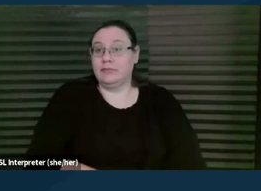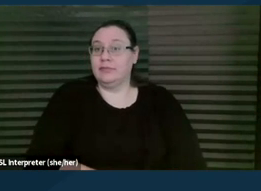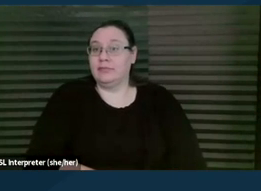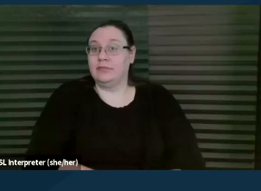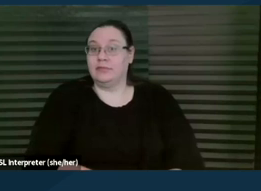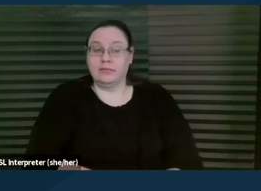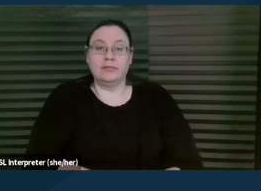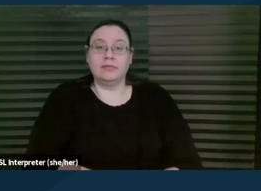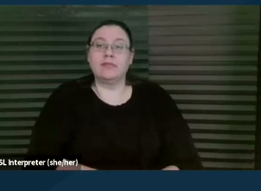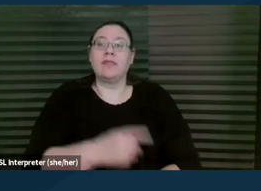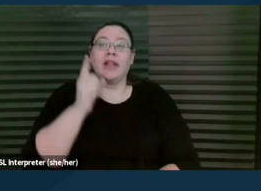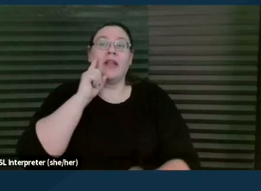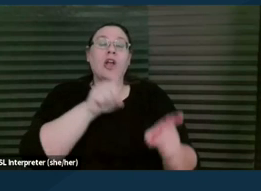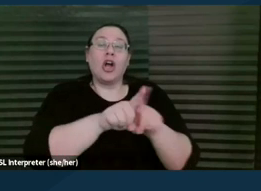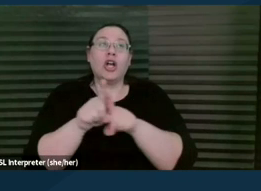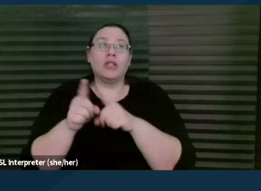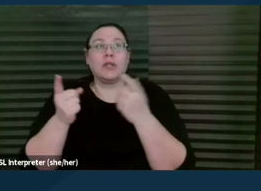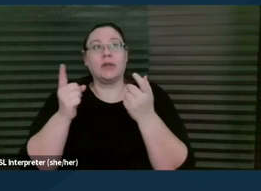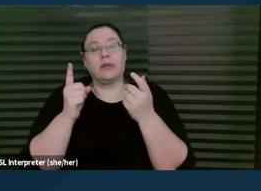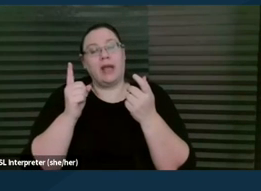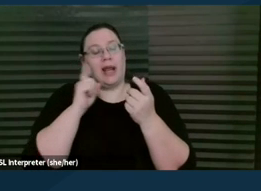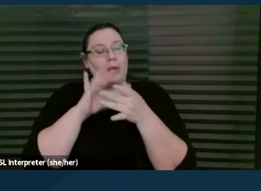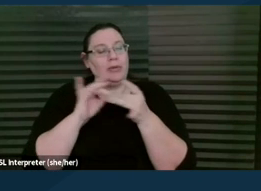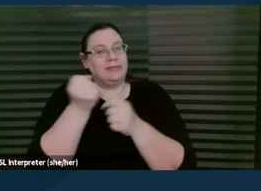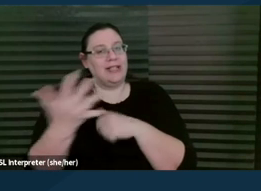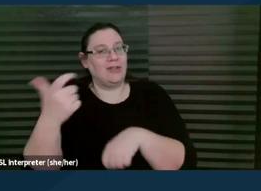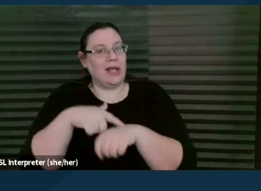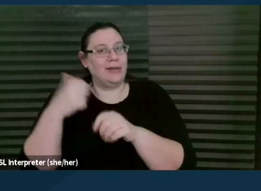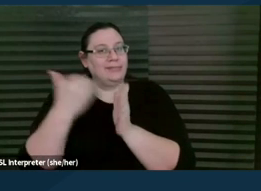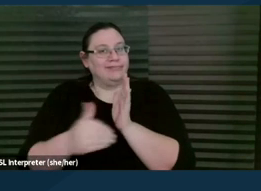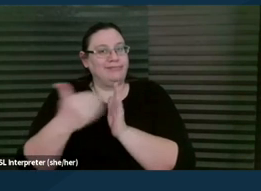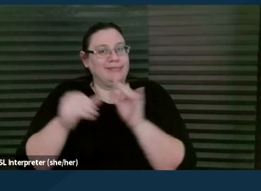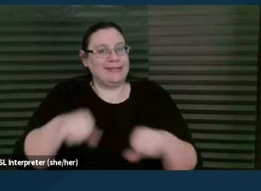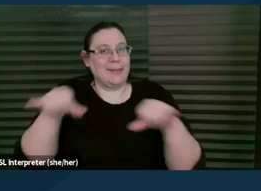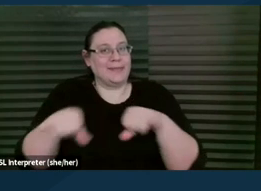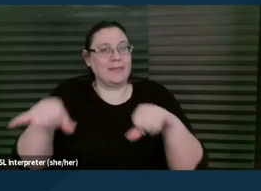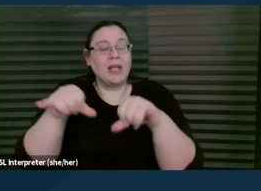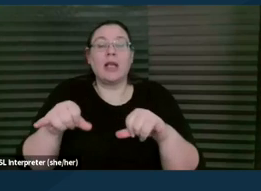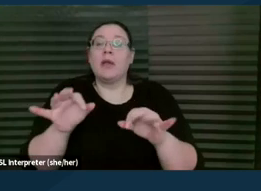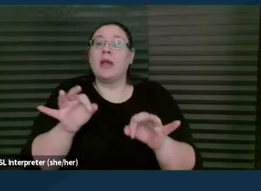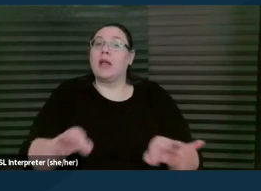I think it's also, I, and I'm gonna say this more than once, it's really important to constantly reiterate